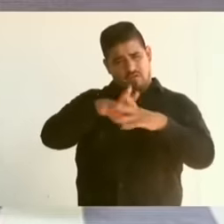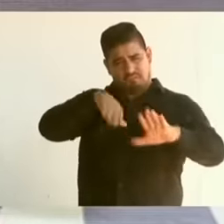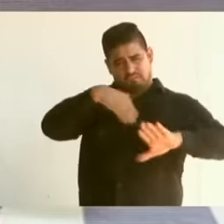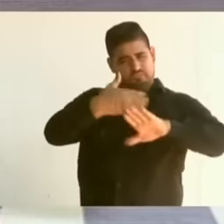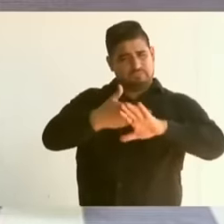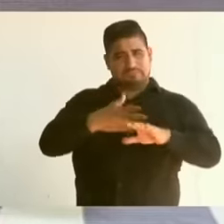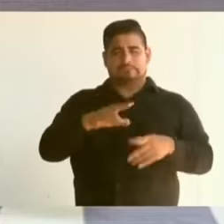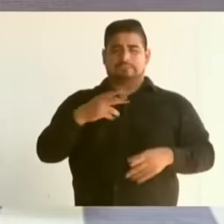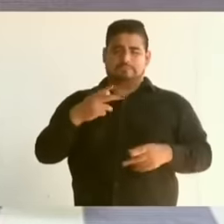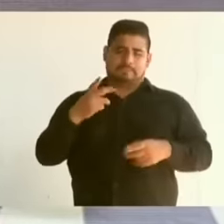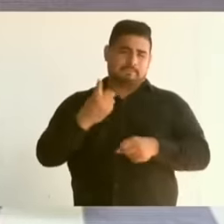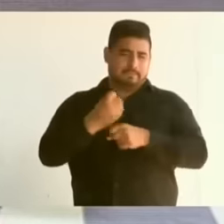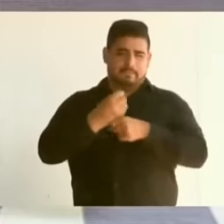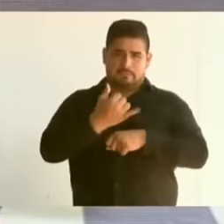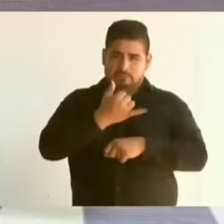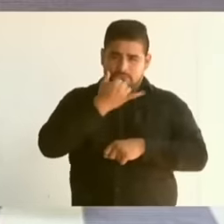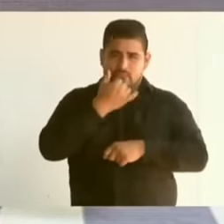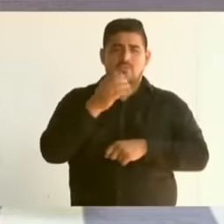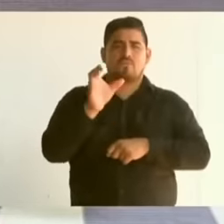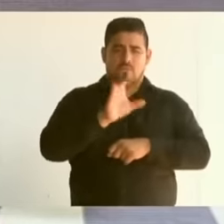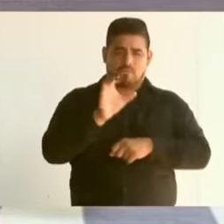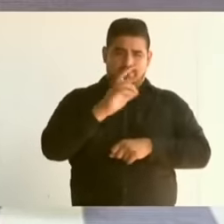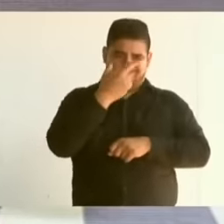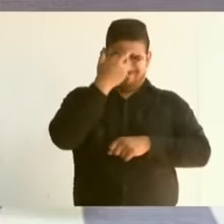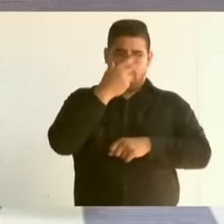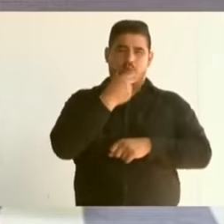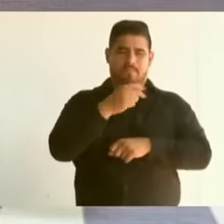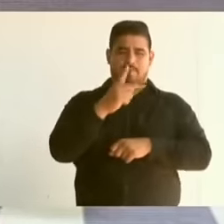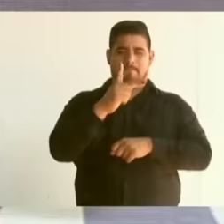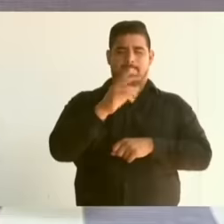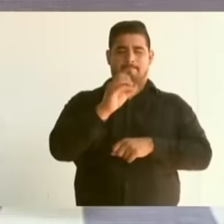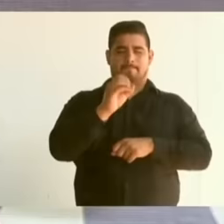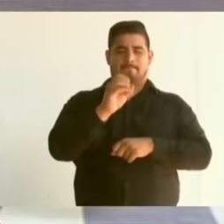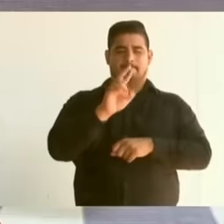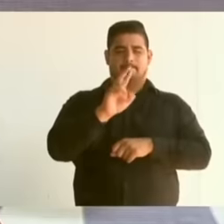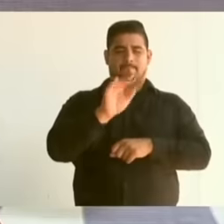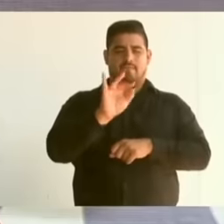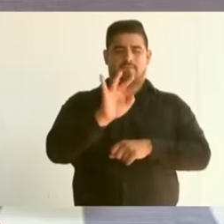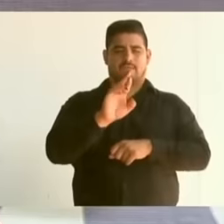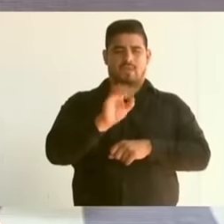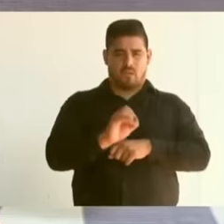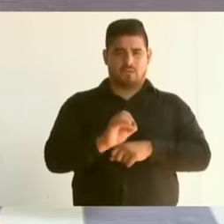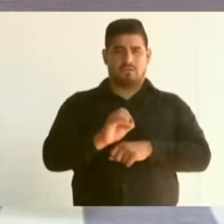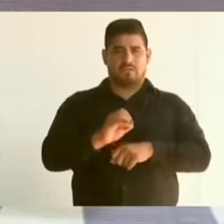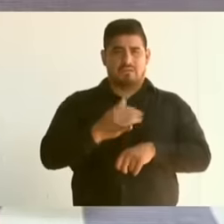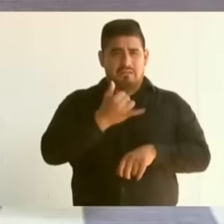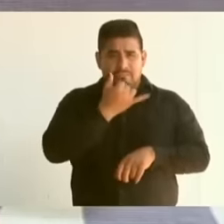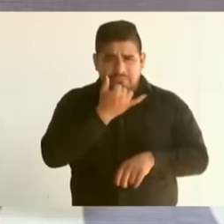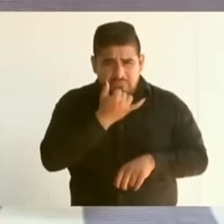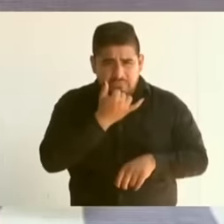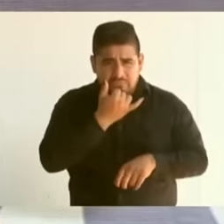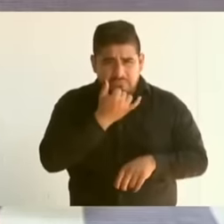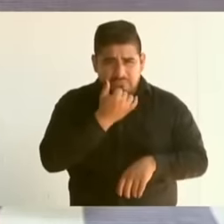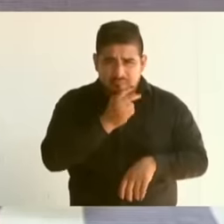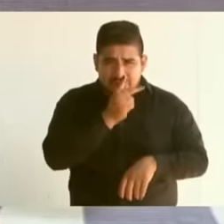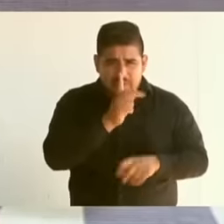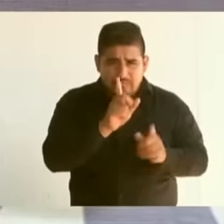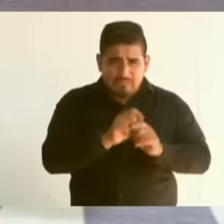, especially during the Porfirista regime. Forgiveness is not just a word, it meant and has